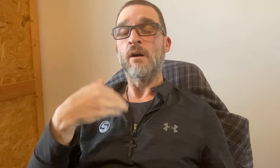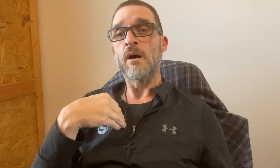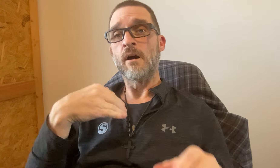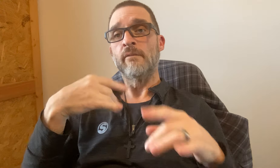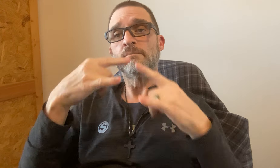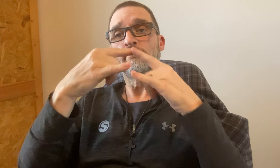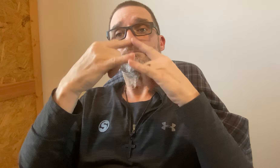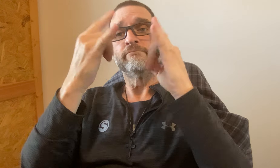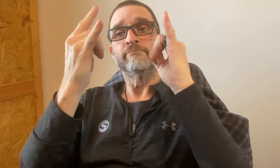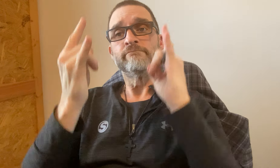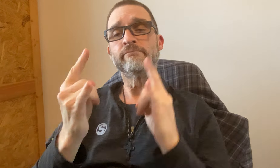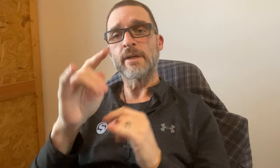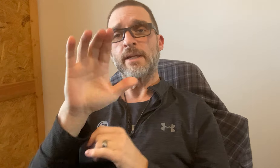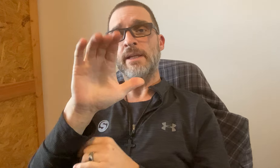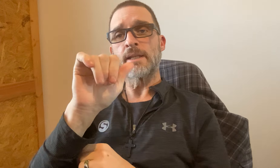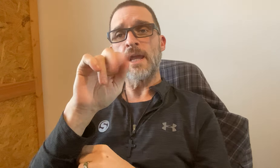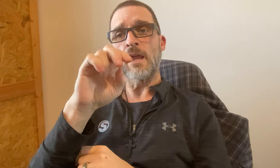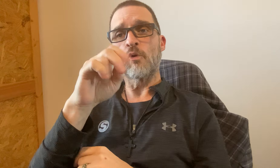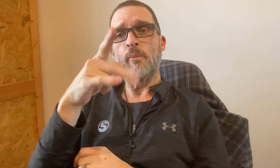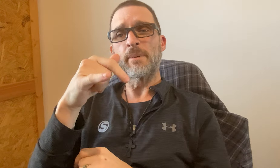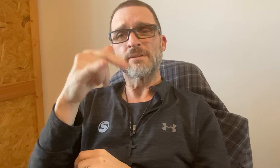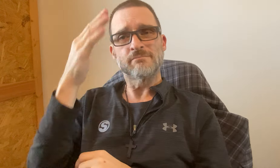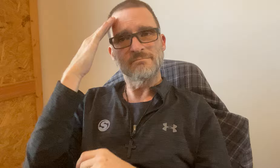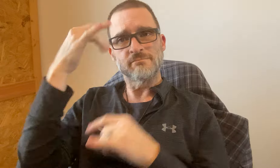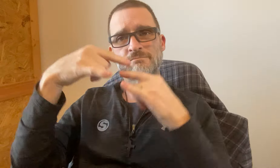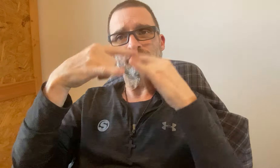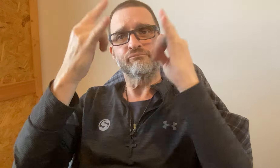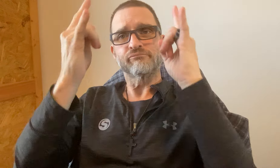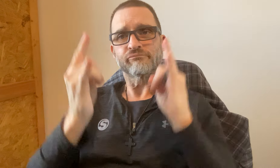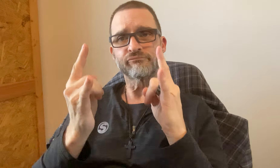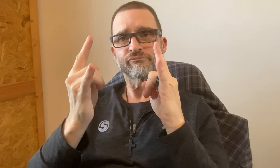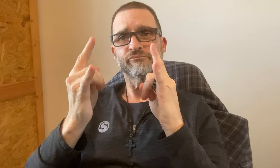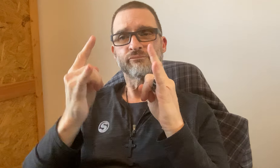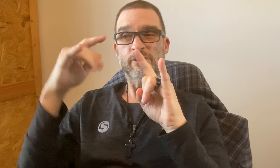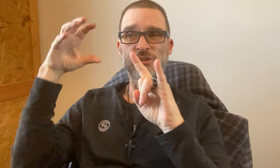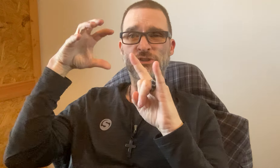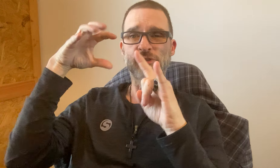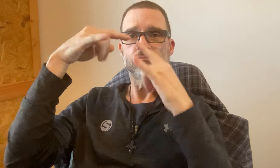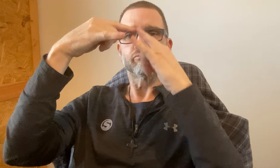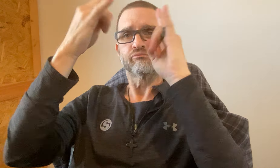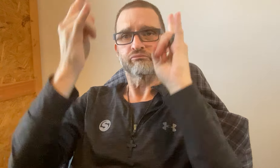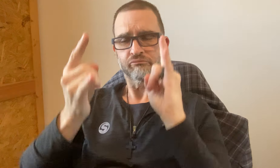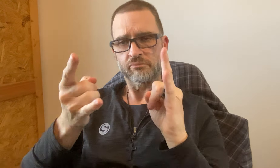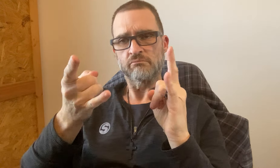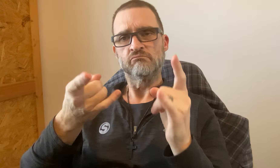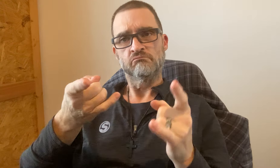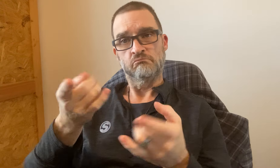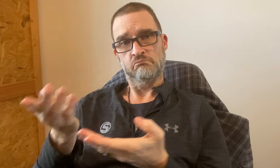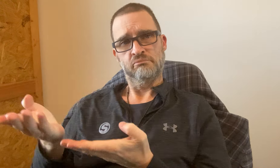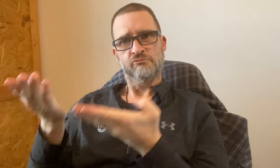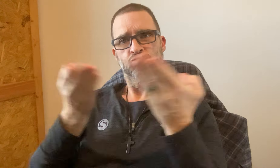If you have canopy - you know those type of canopy to protect yourselves from the sun.